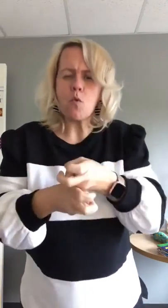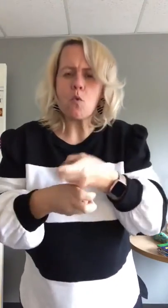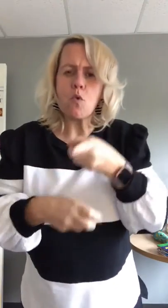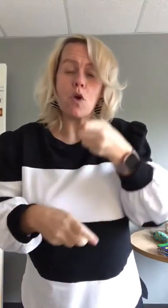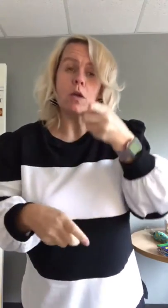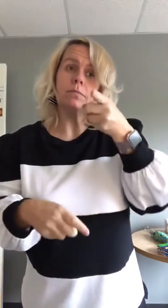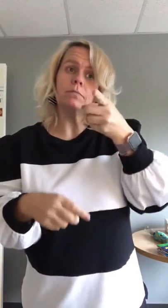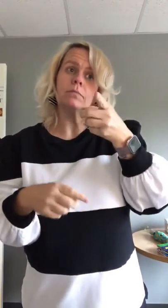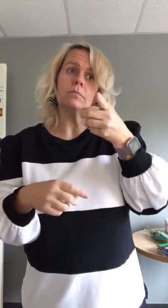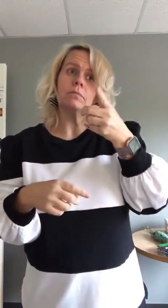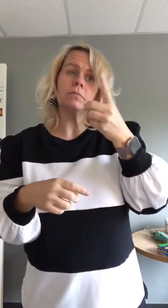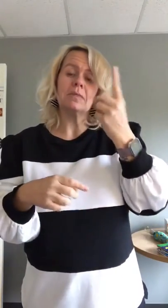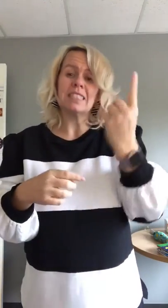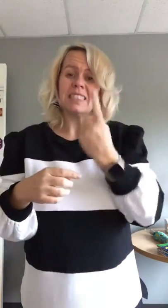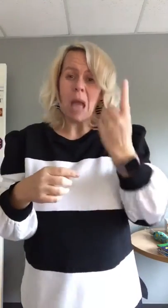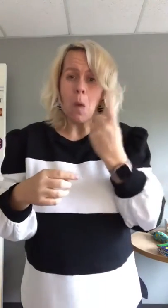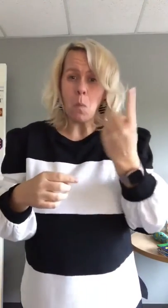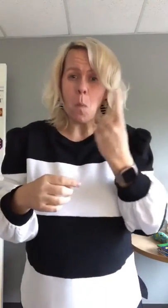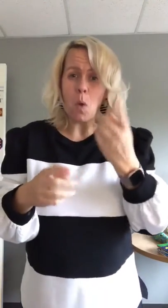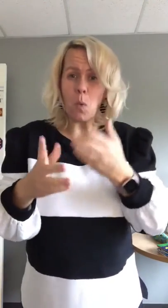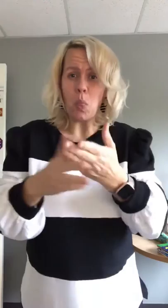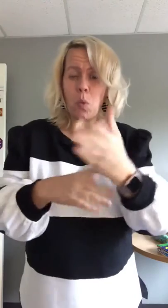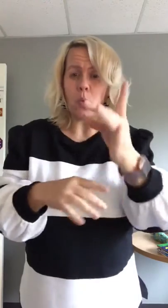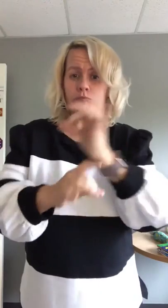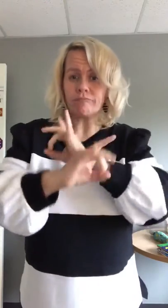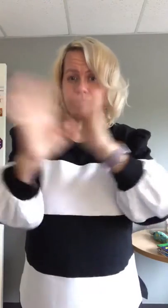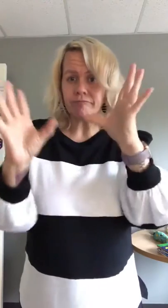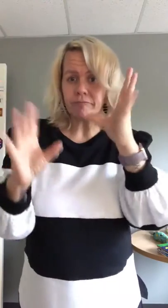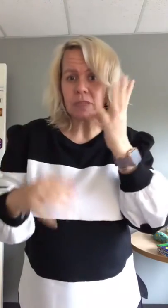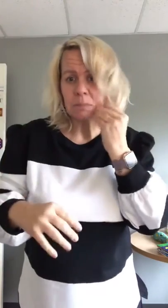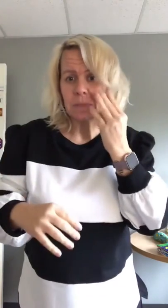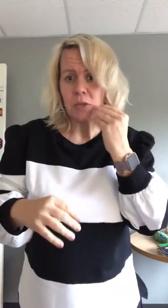is that someone went through a drastic experience.